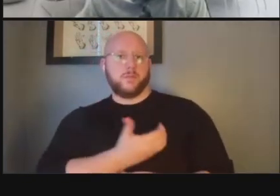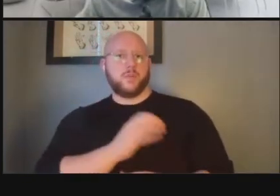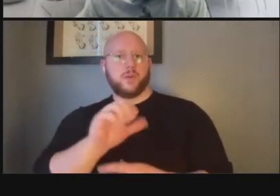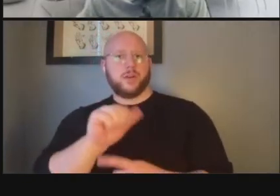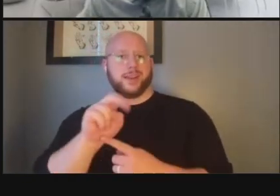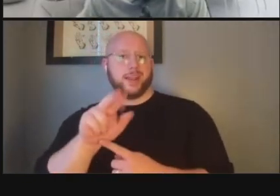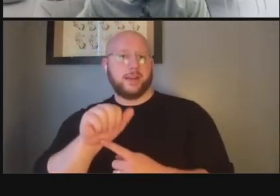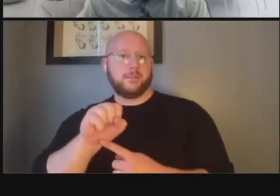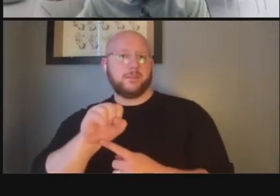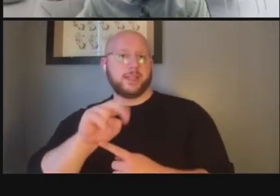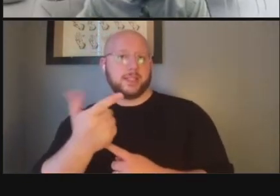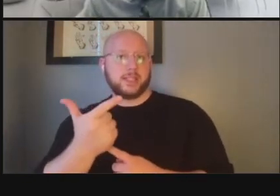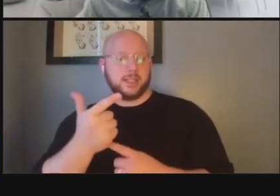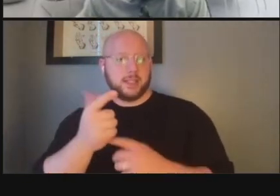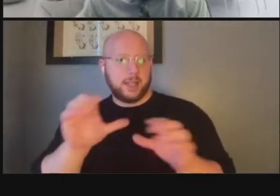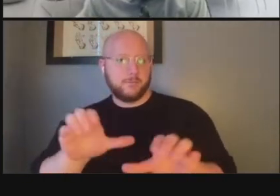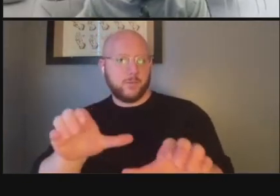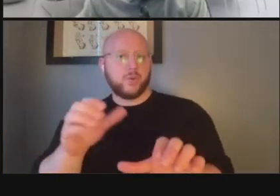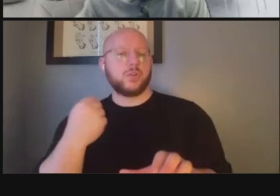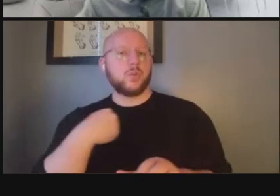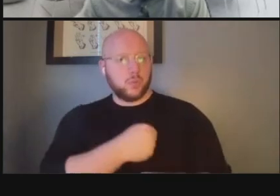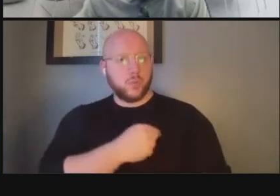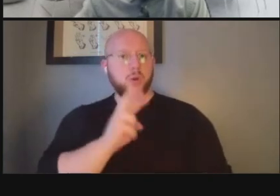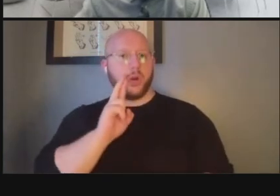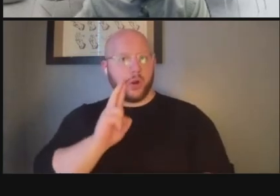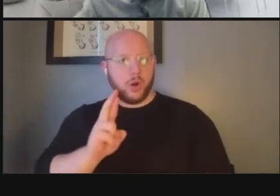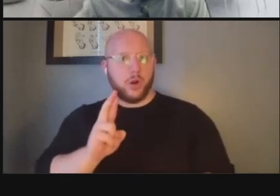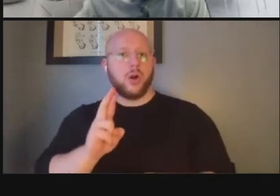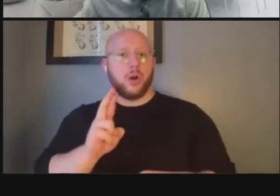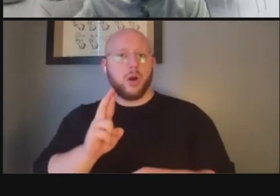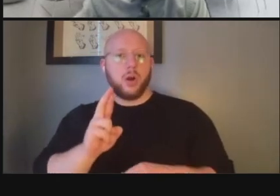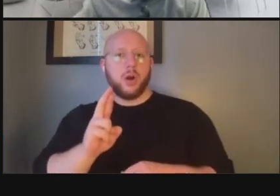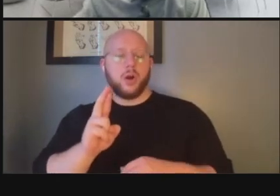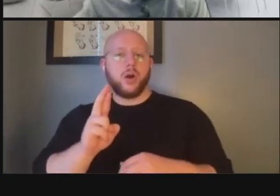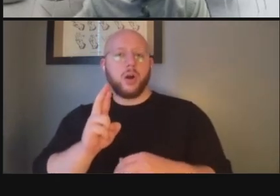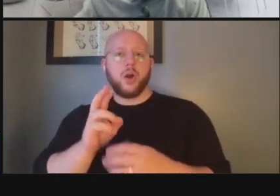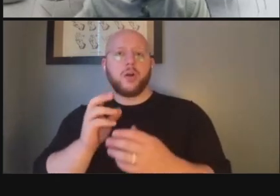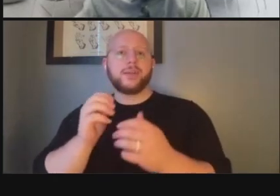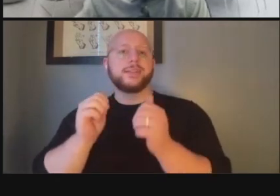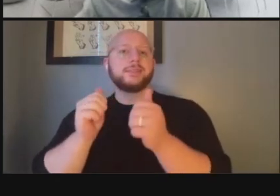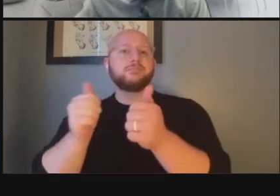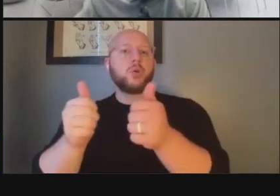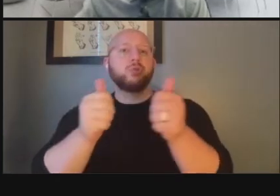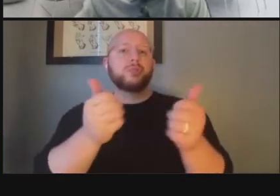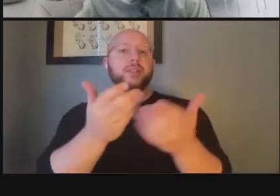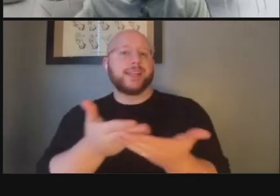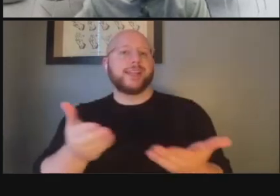we're preparing we are putting materials at the university as well to try and pique their interest